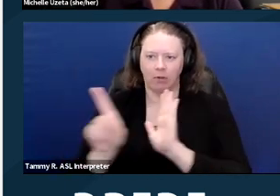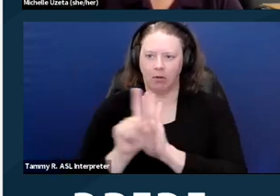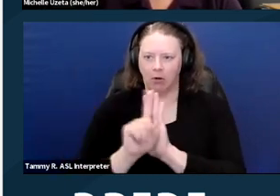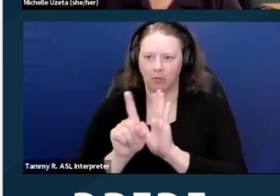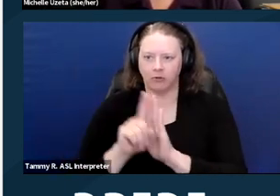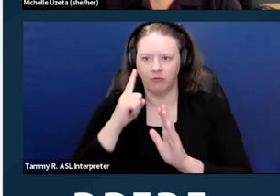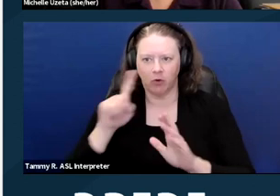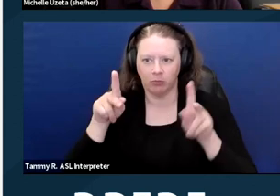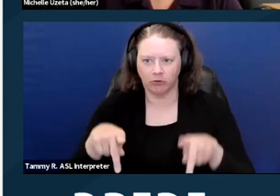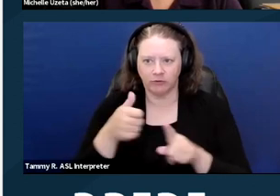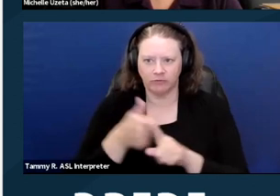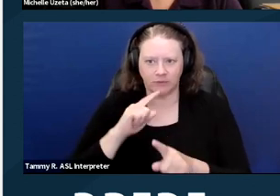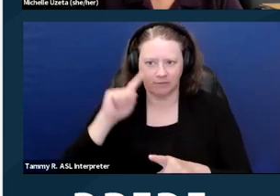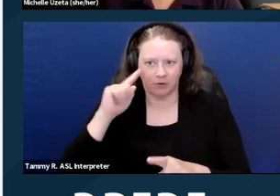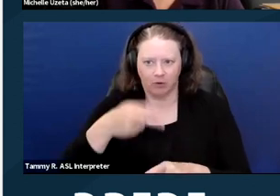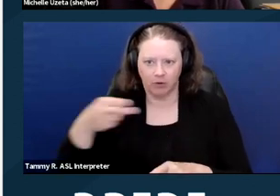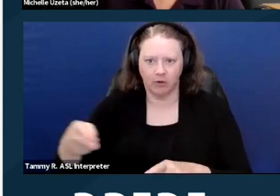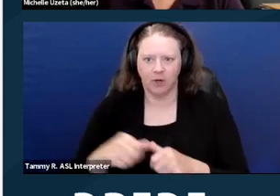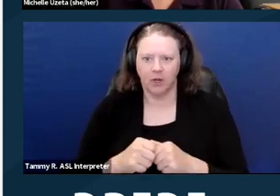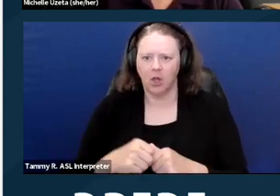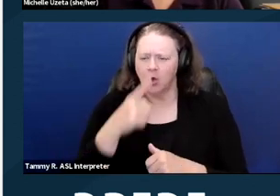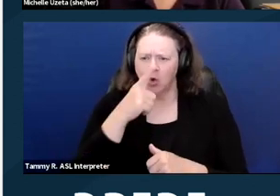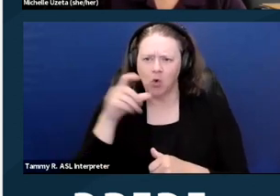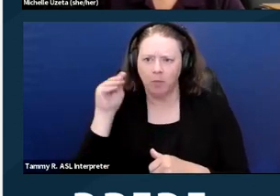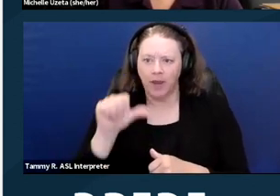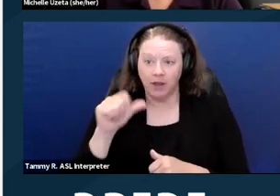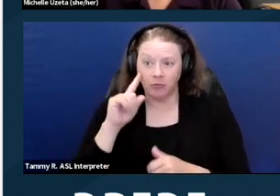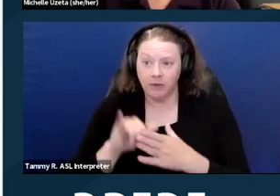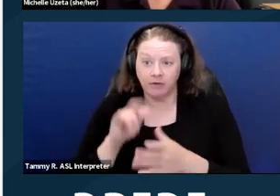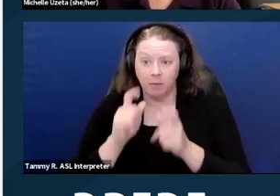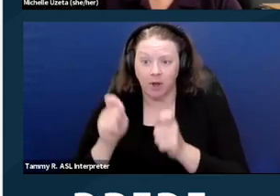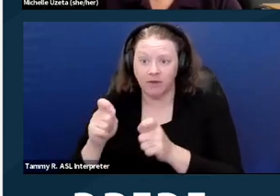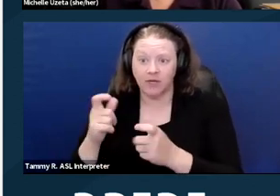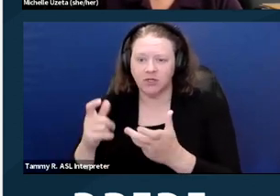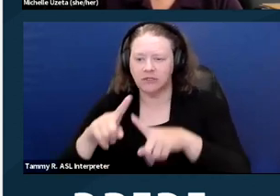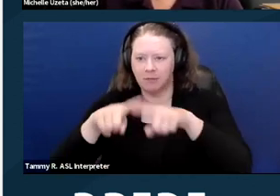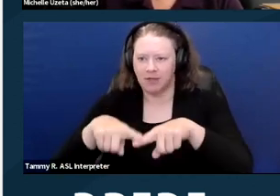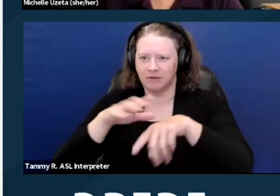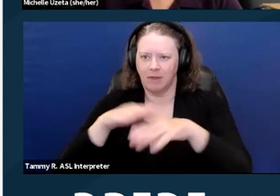A couple of notes, who pays for these types of modification depends on the housing involved.